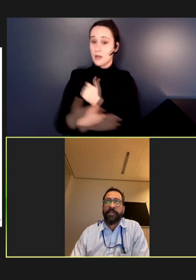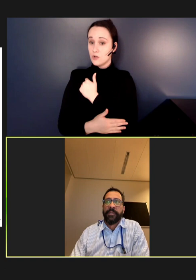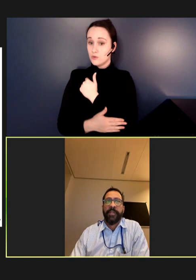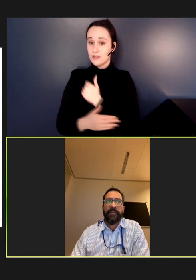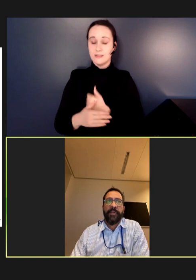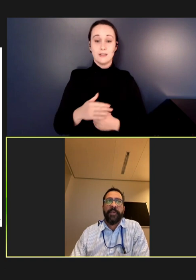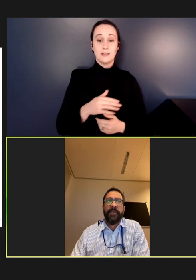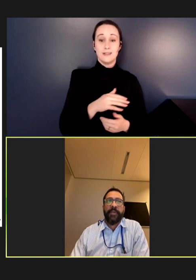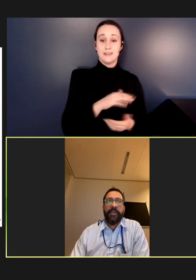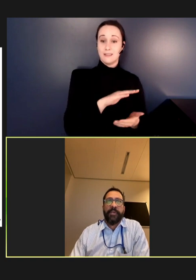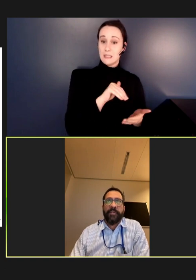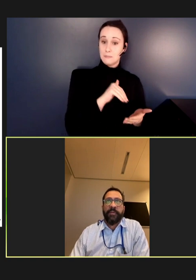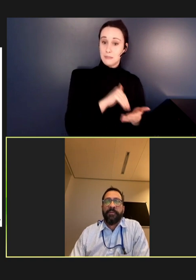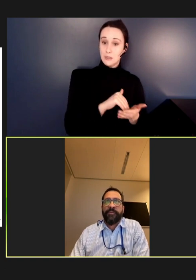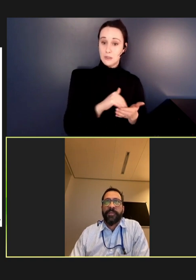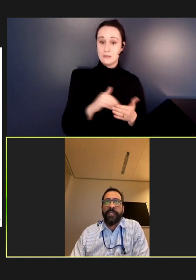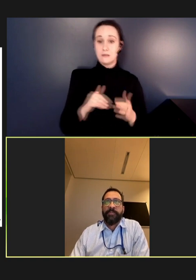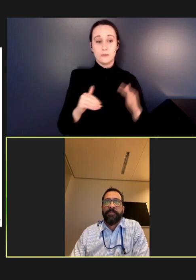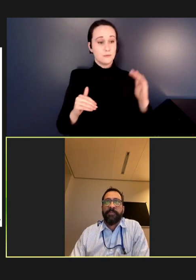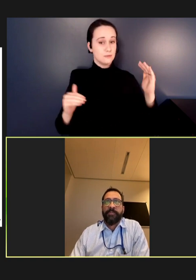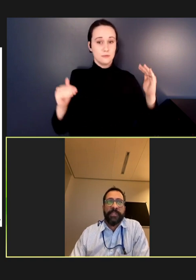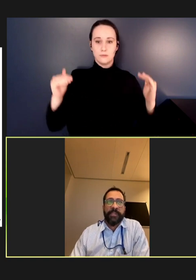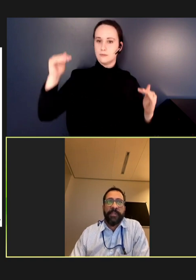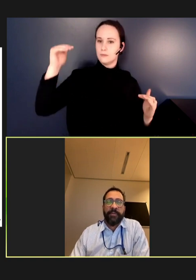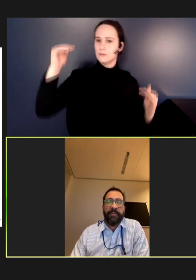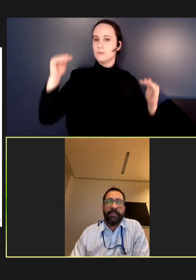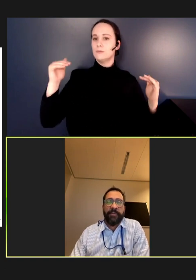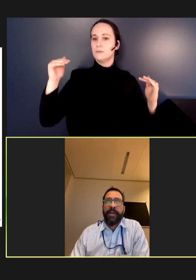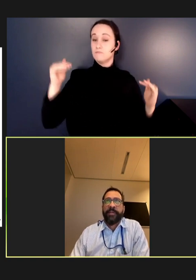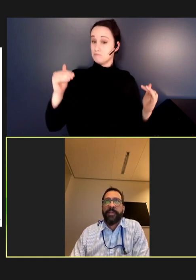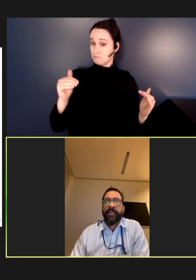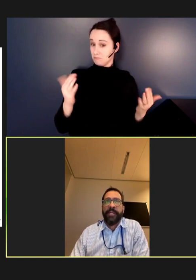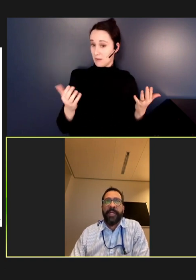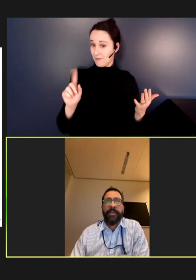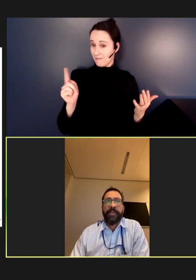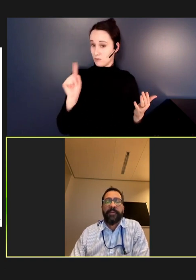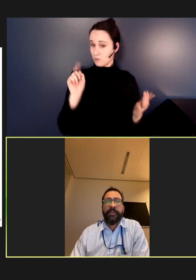the right. So, the first thing you might notice is that prior to the pandemic,